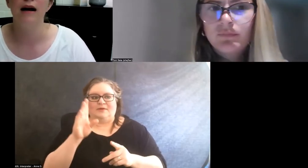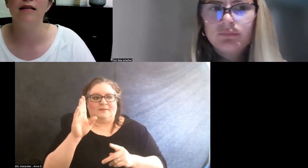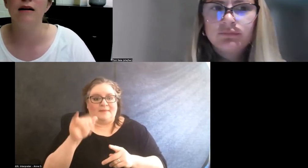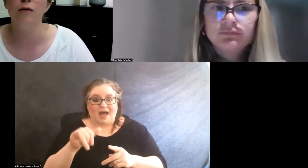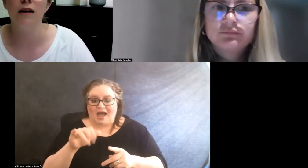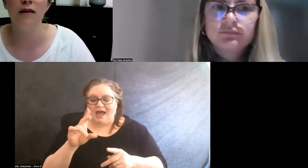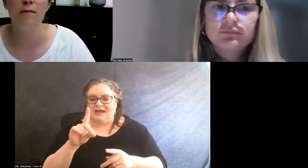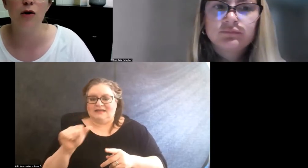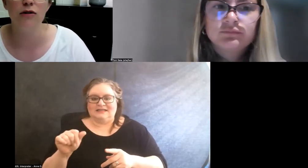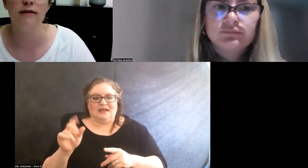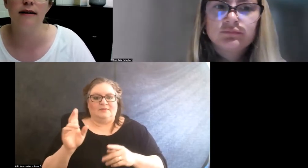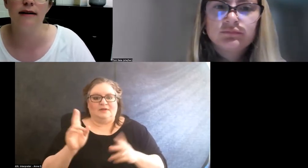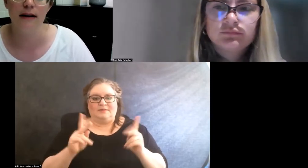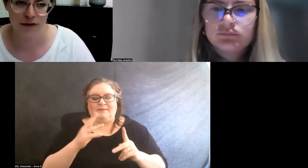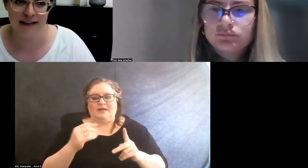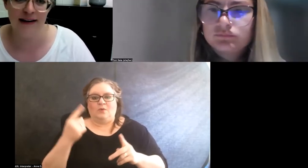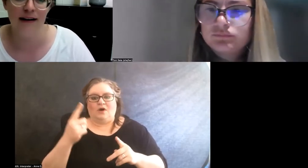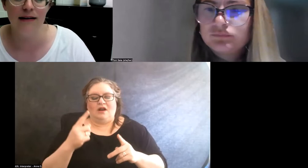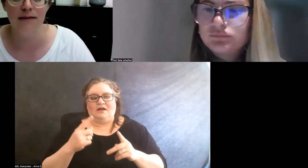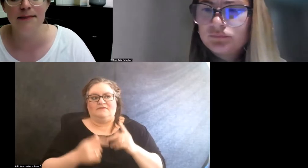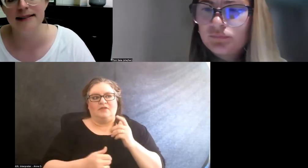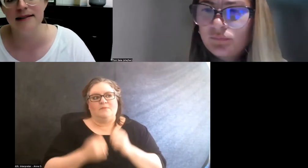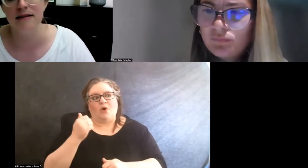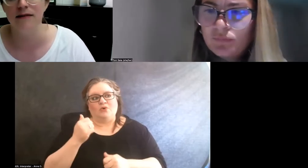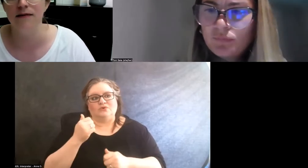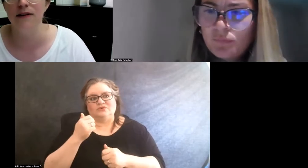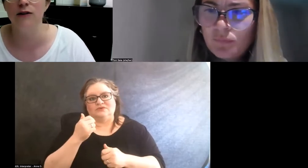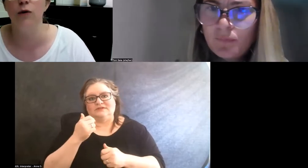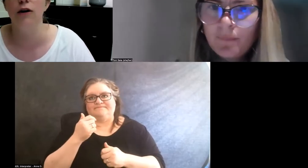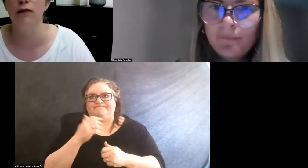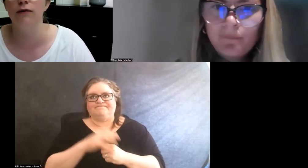And I think one of the most interesting pieces of this work